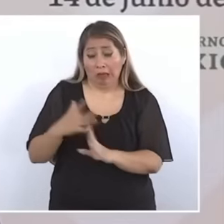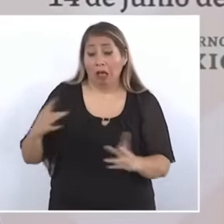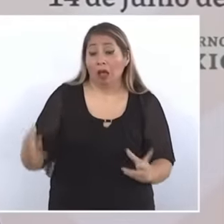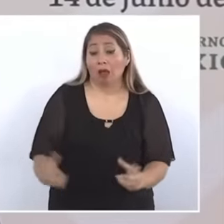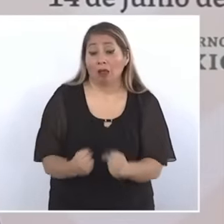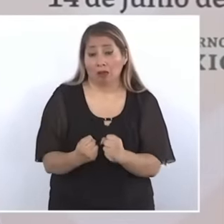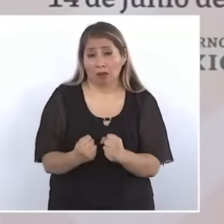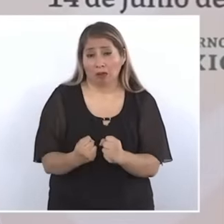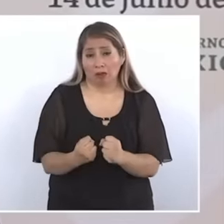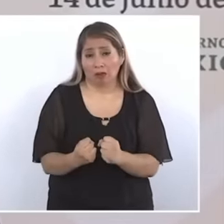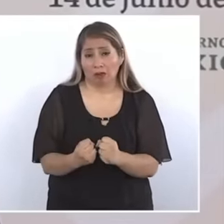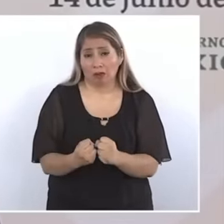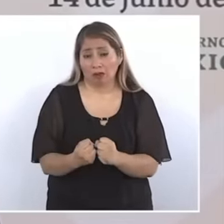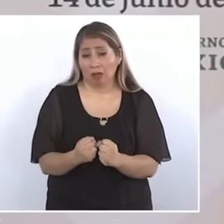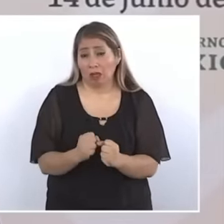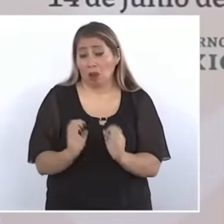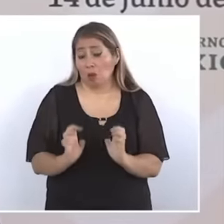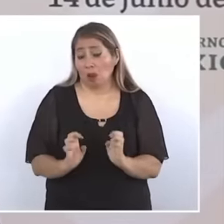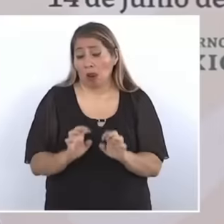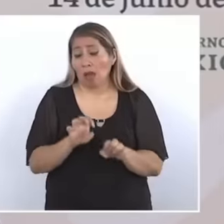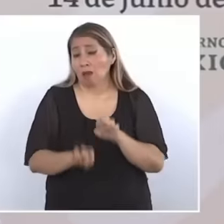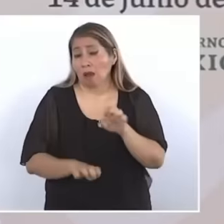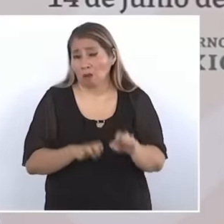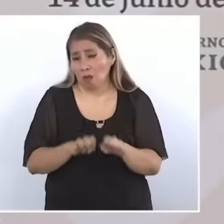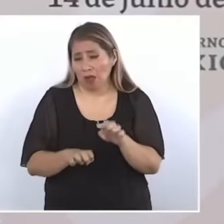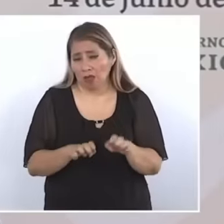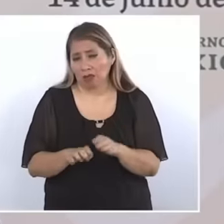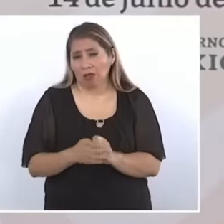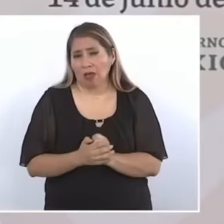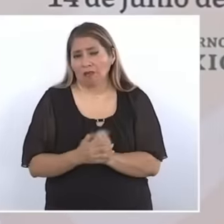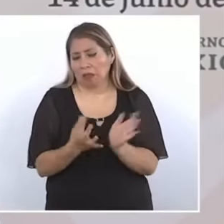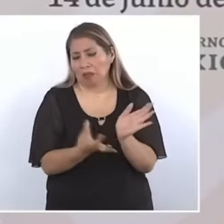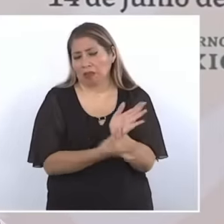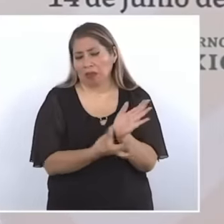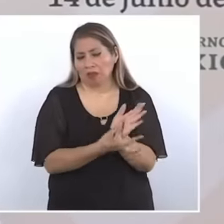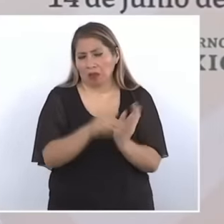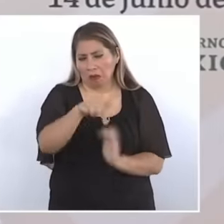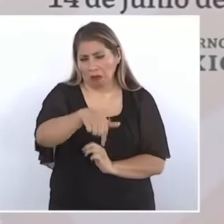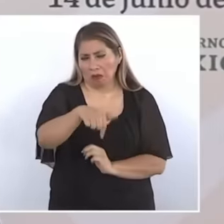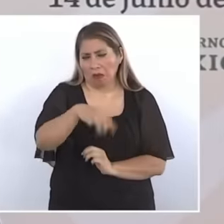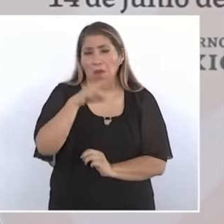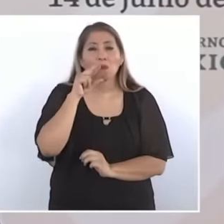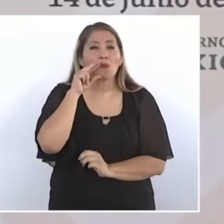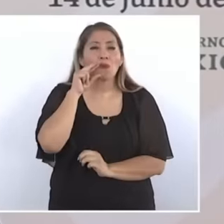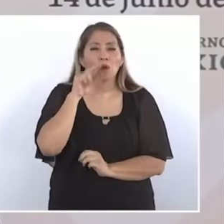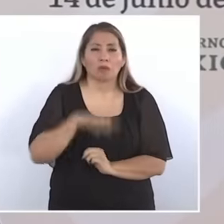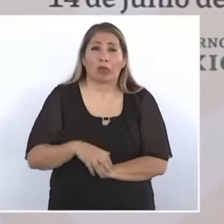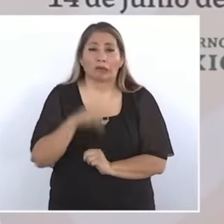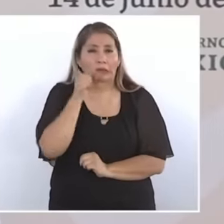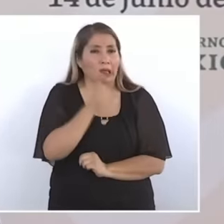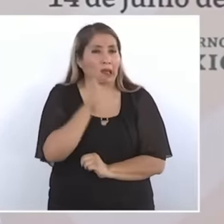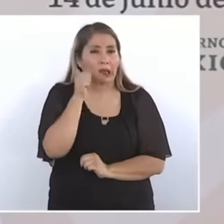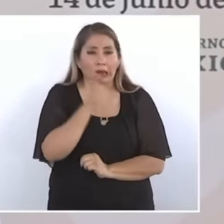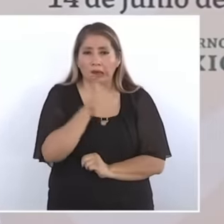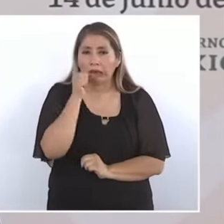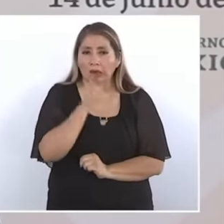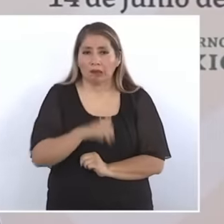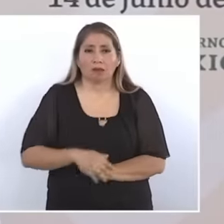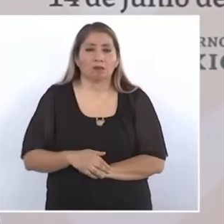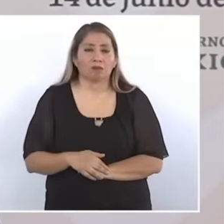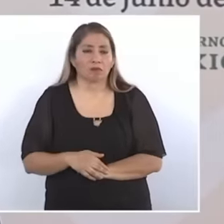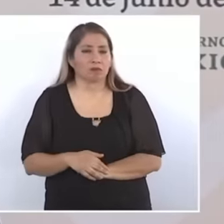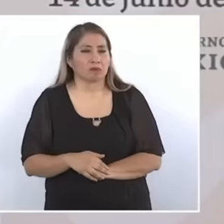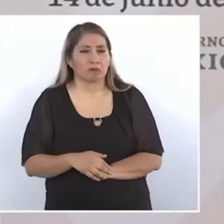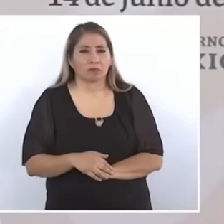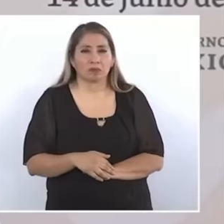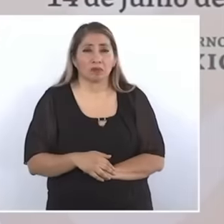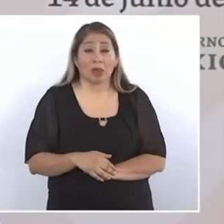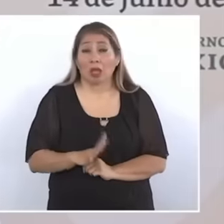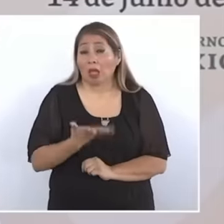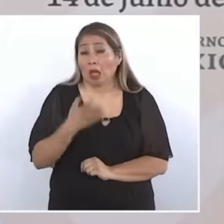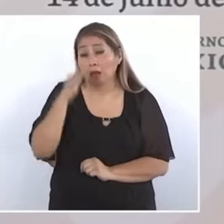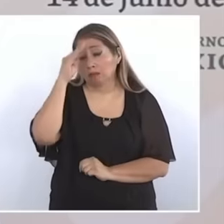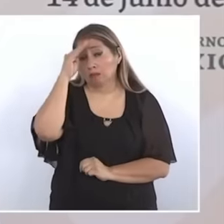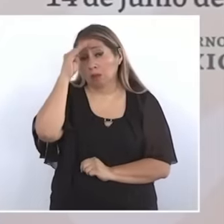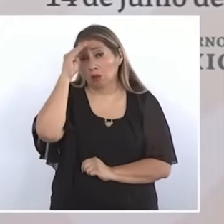the company and he always wanted to impose himself with his whims And he thought that he could solve everything